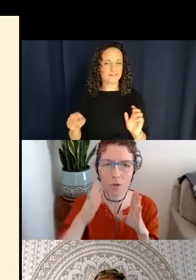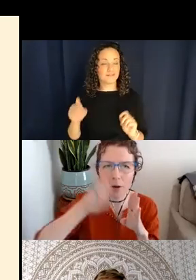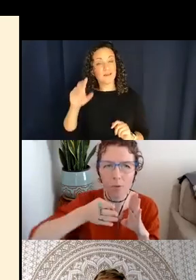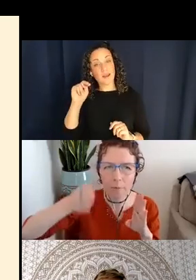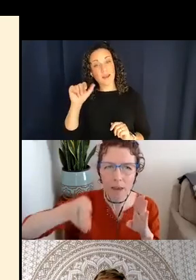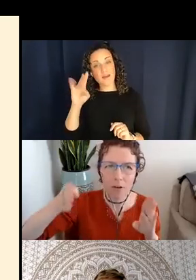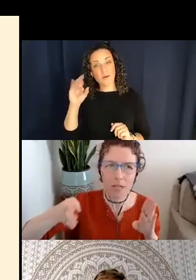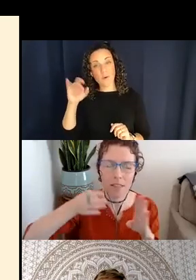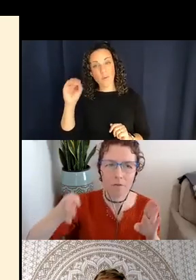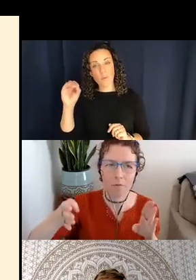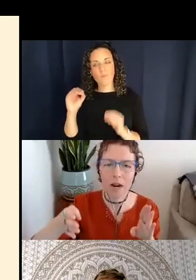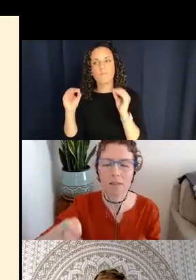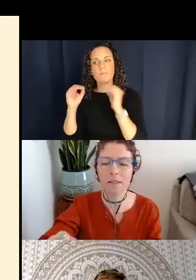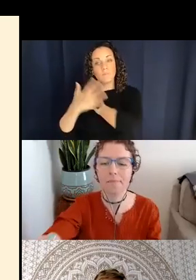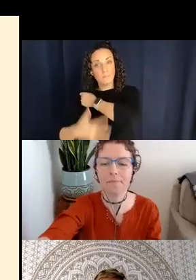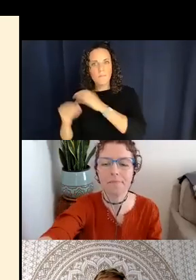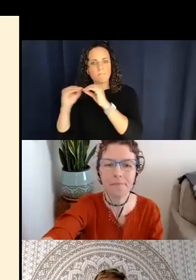really make those kinds of breaks.